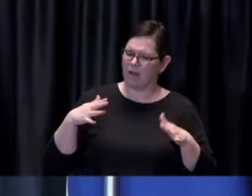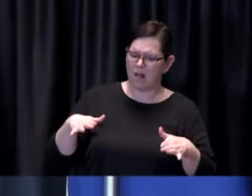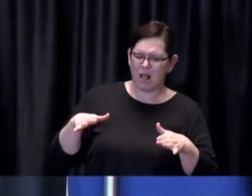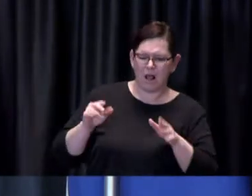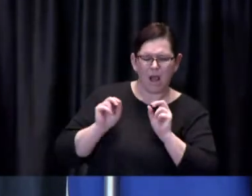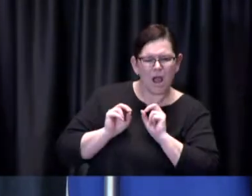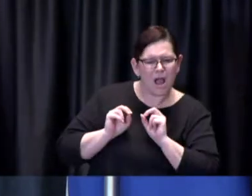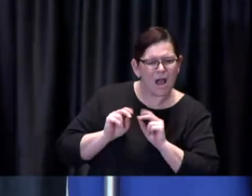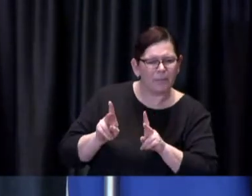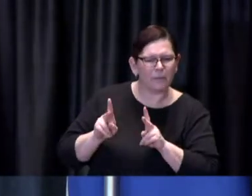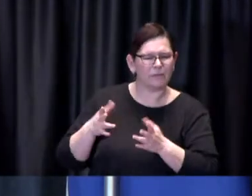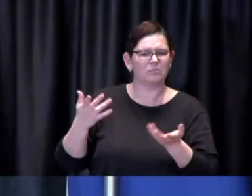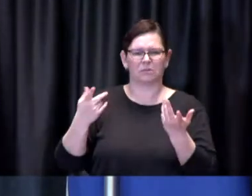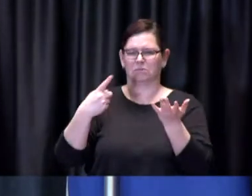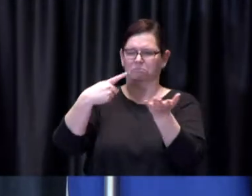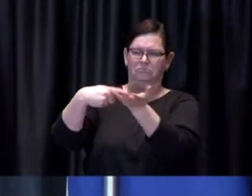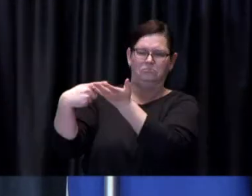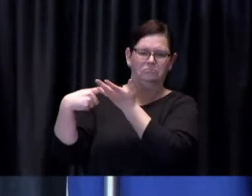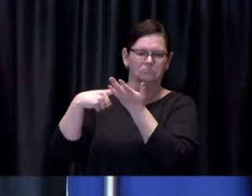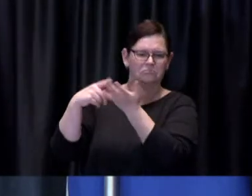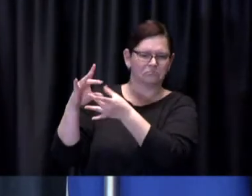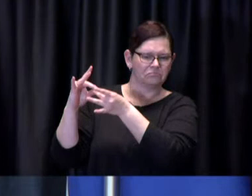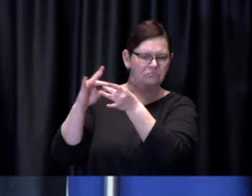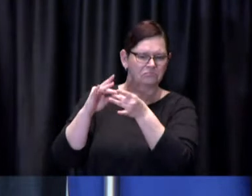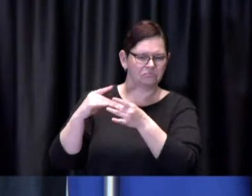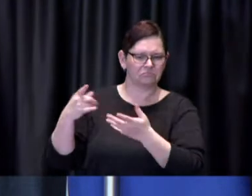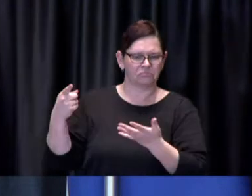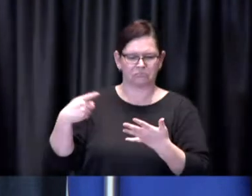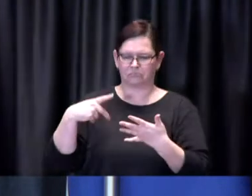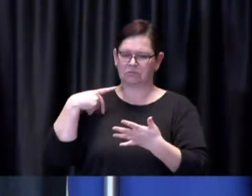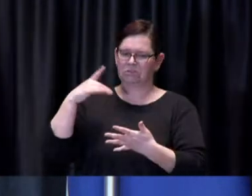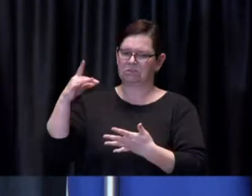background but haven't had an opportunity to really look at the recommendation and